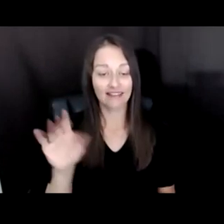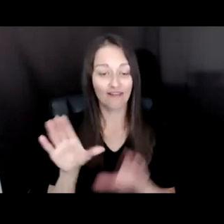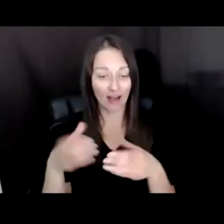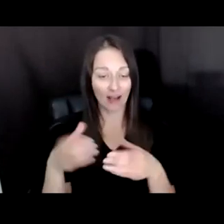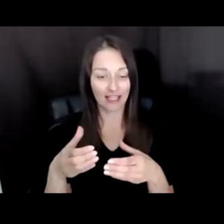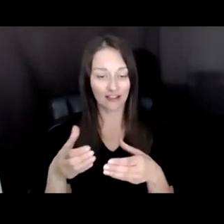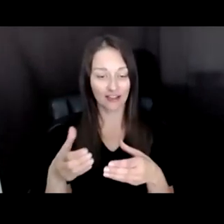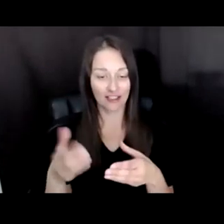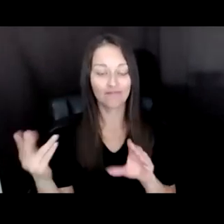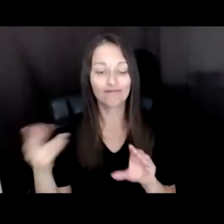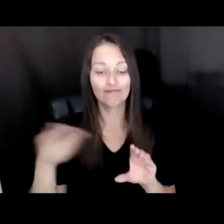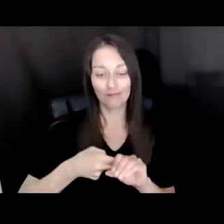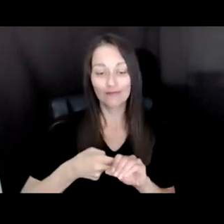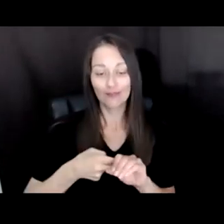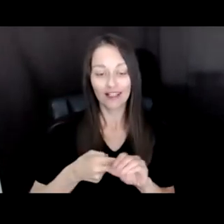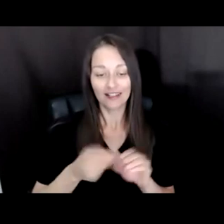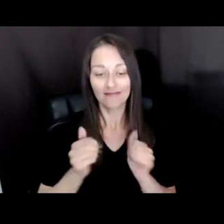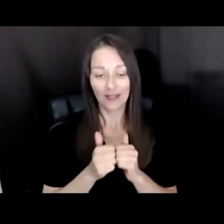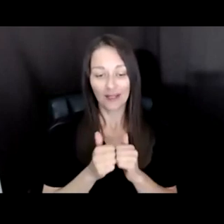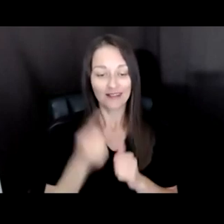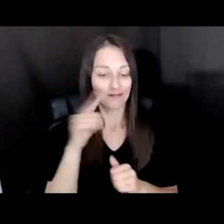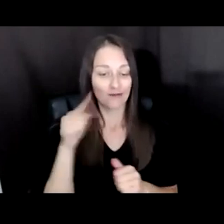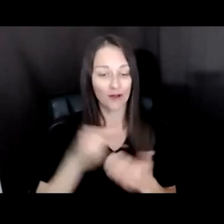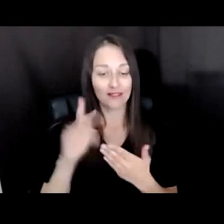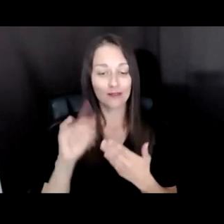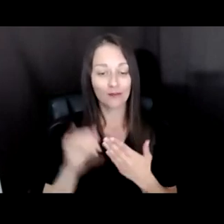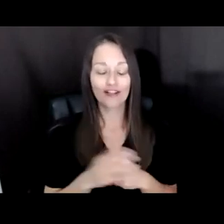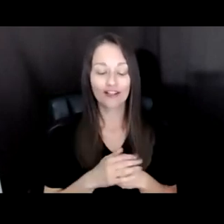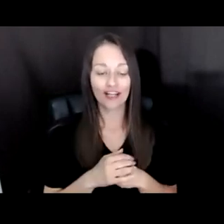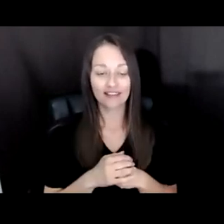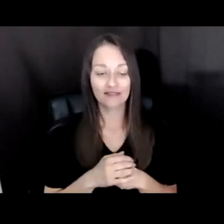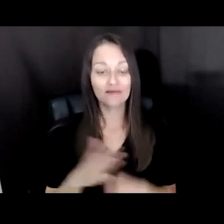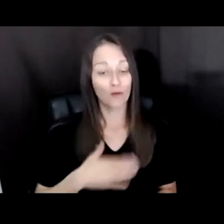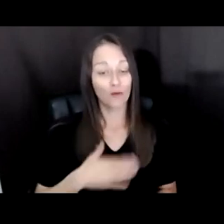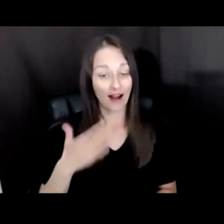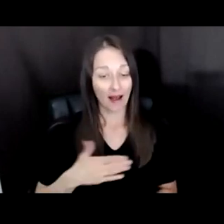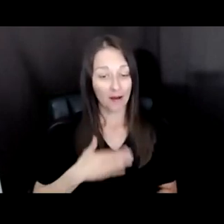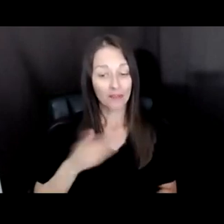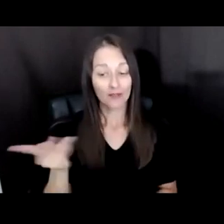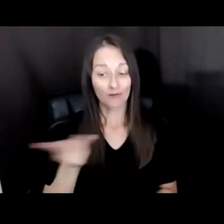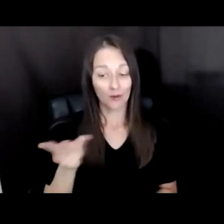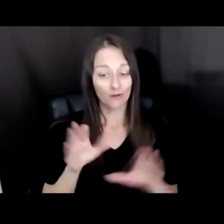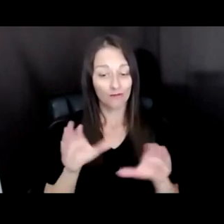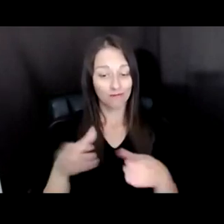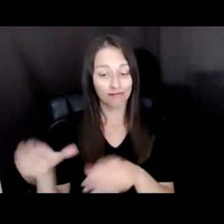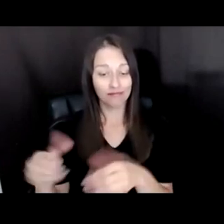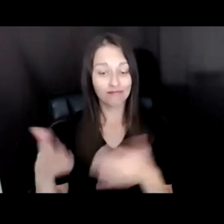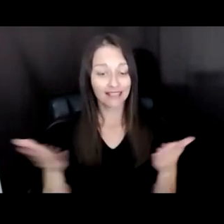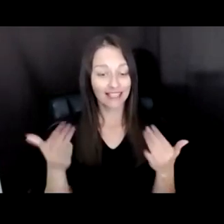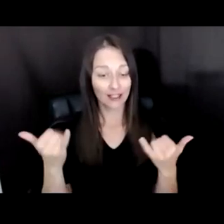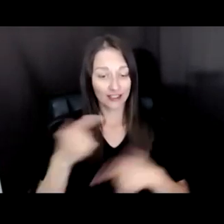ON THIS PROJECT. WE ARE PLEASED TO BE JOINED BY THEM TODAY ALONG WITH OTHER PRACTITIONERS TO